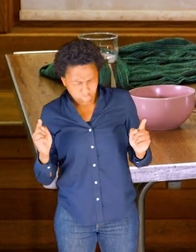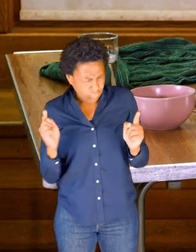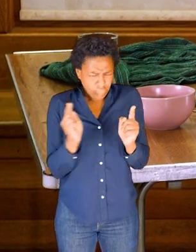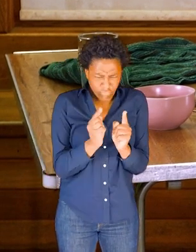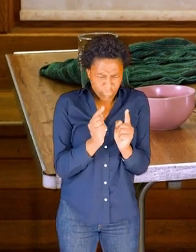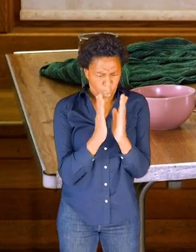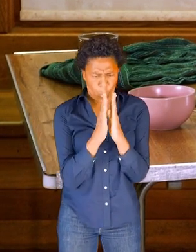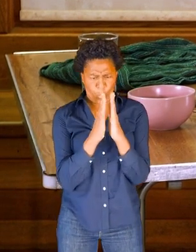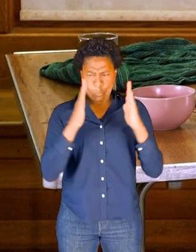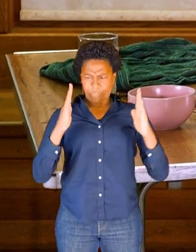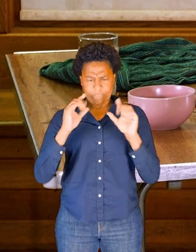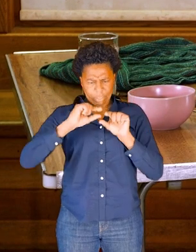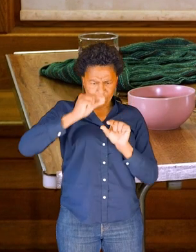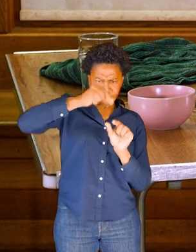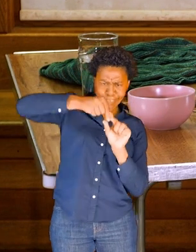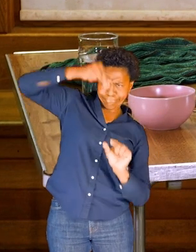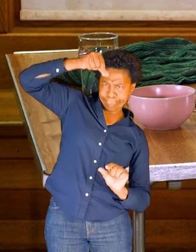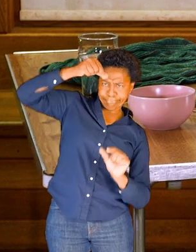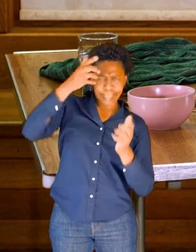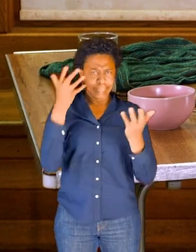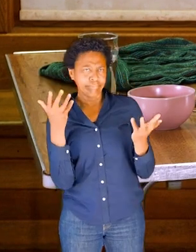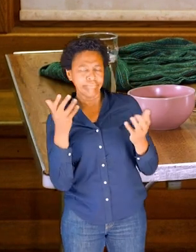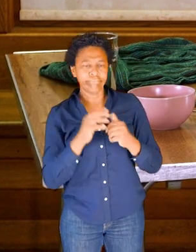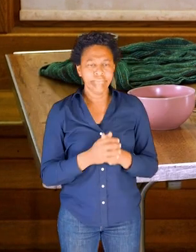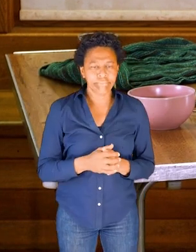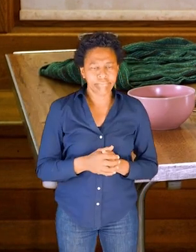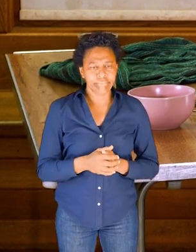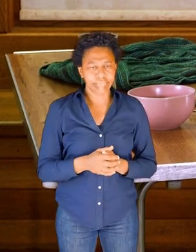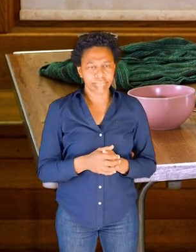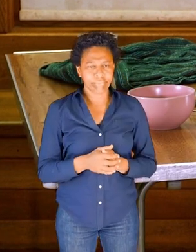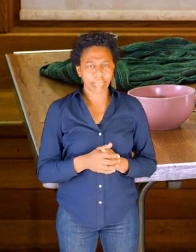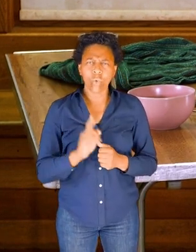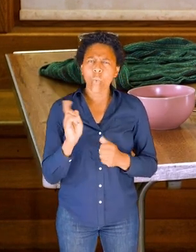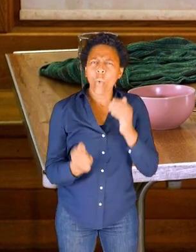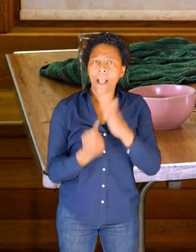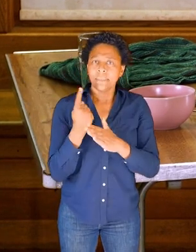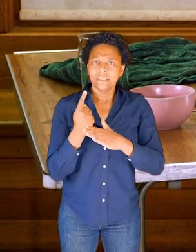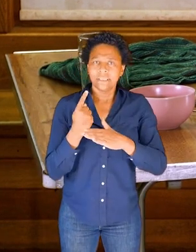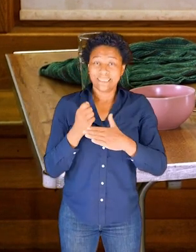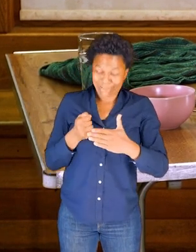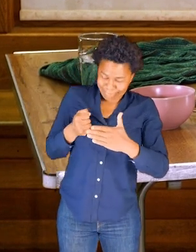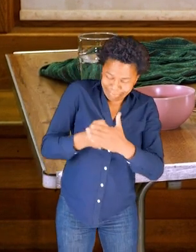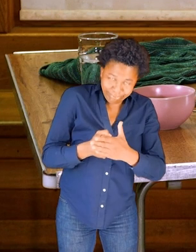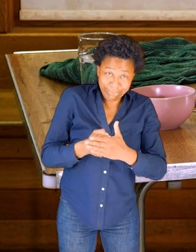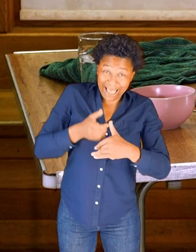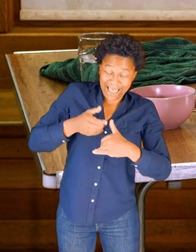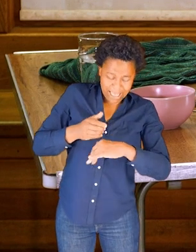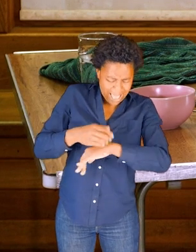How wide is it? And what happens at both ends of the bone?